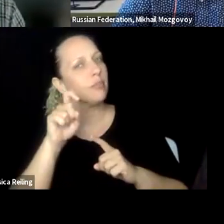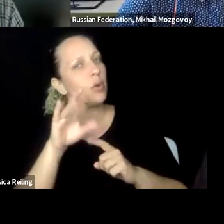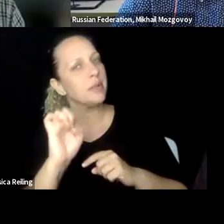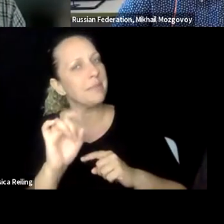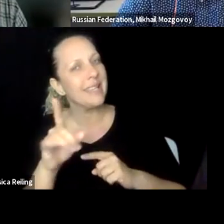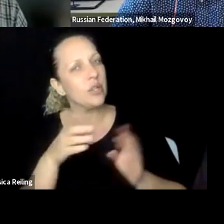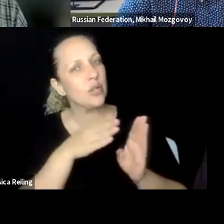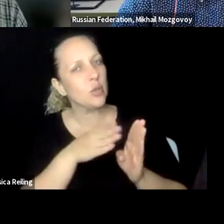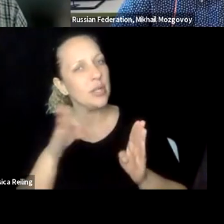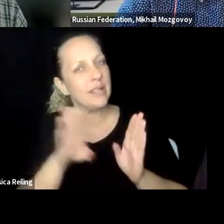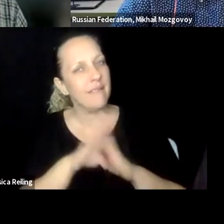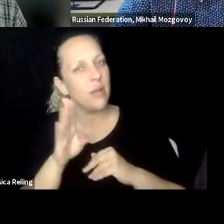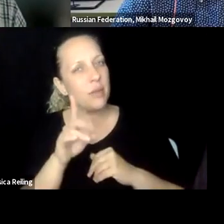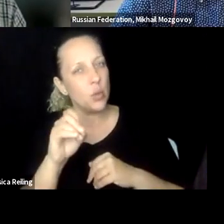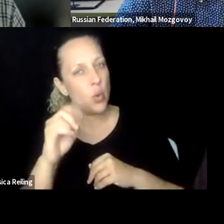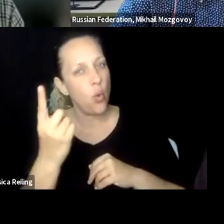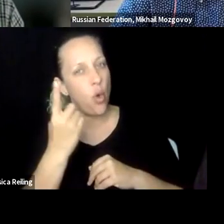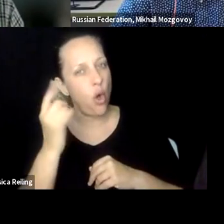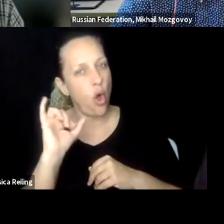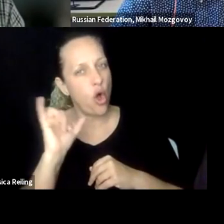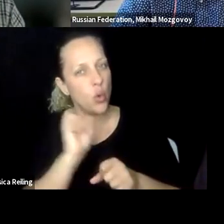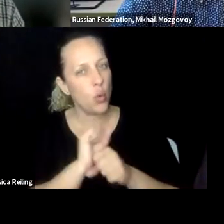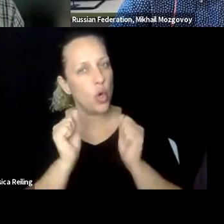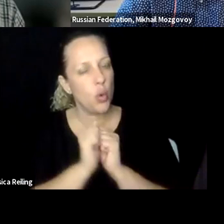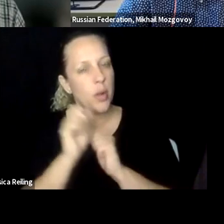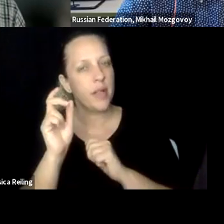brings together and developing such platform, is this also